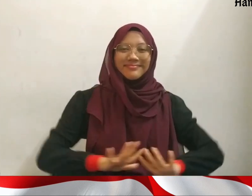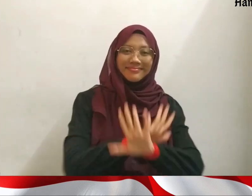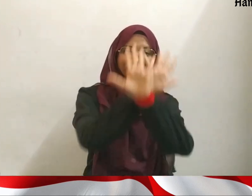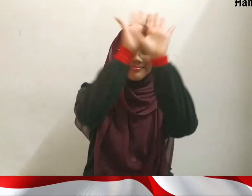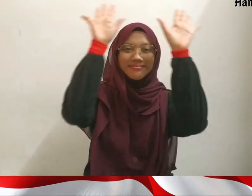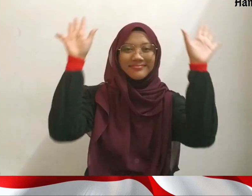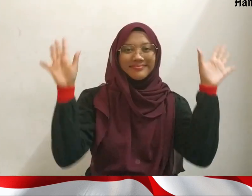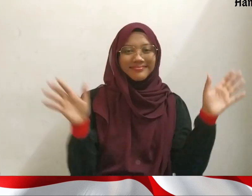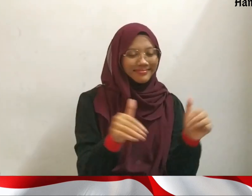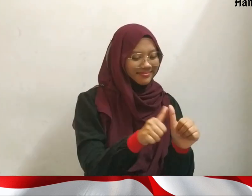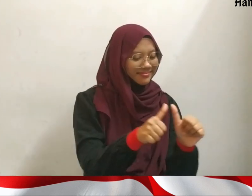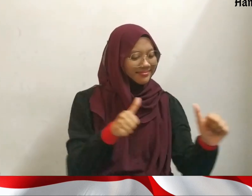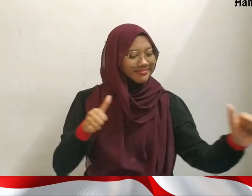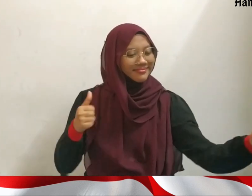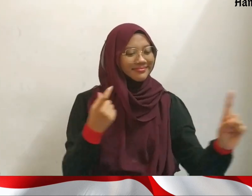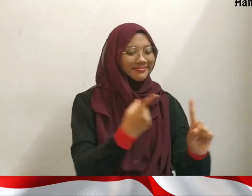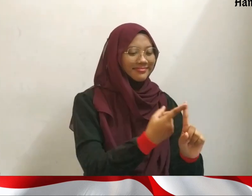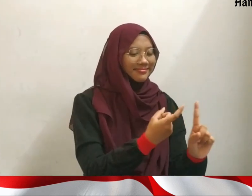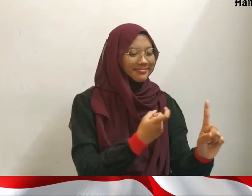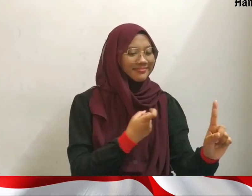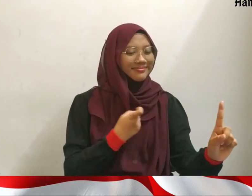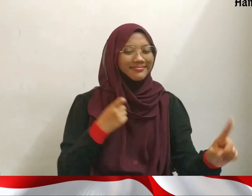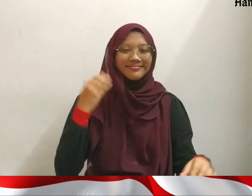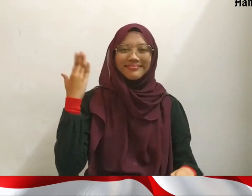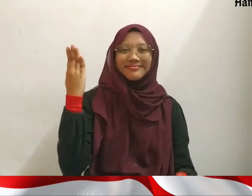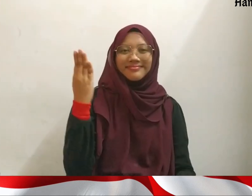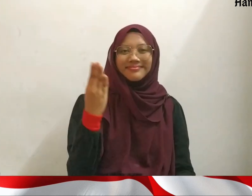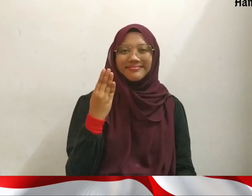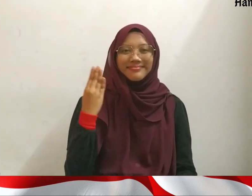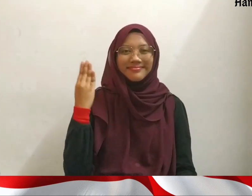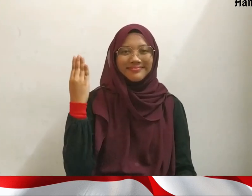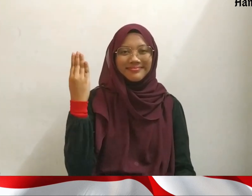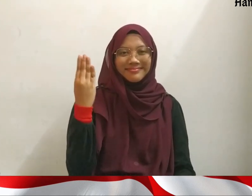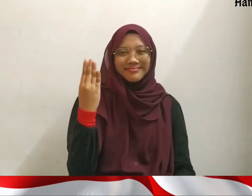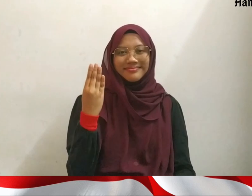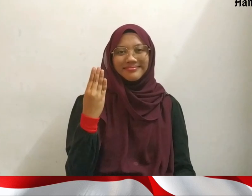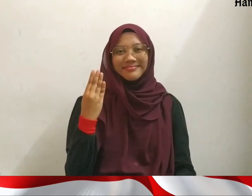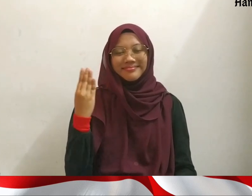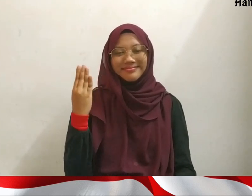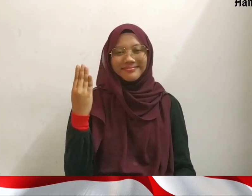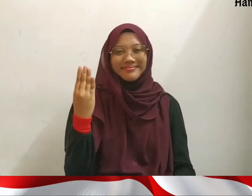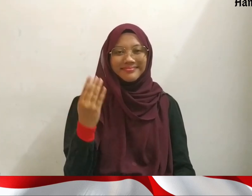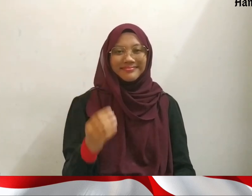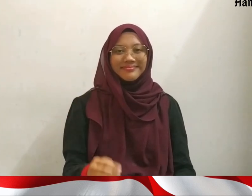Shine beyond the usual flickers